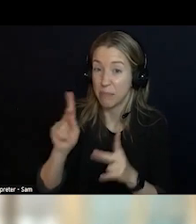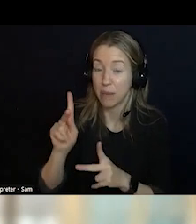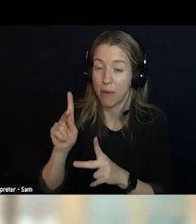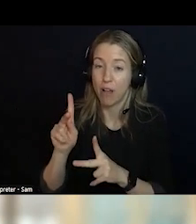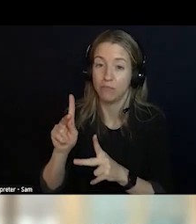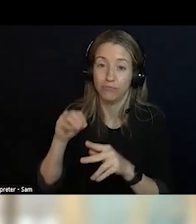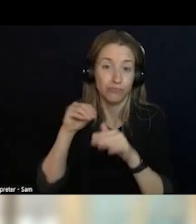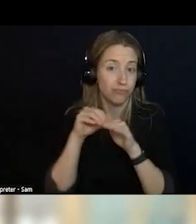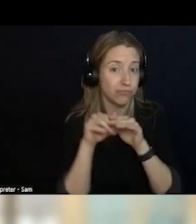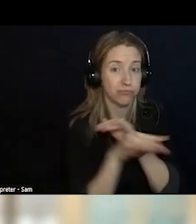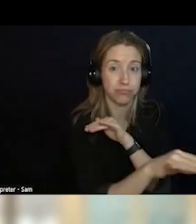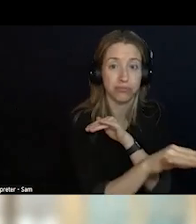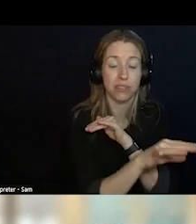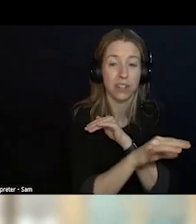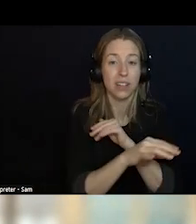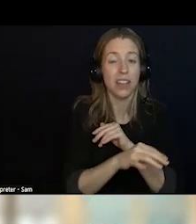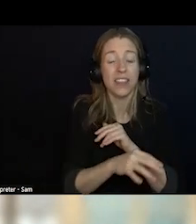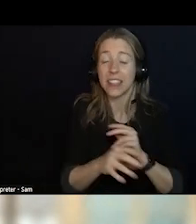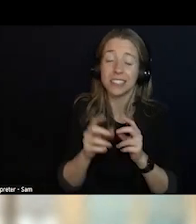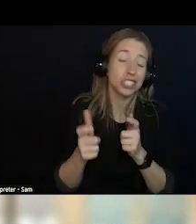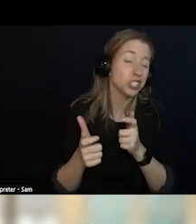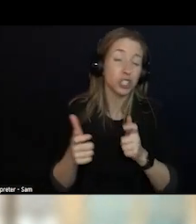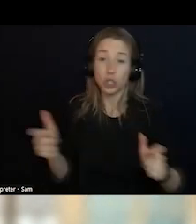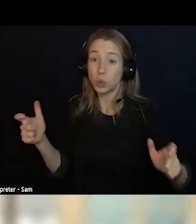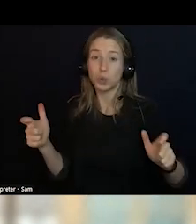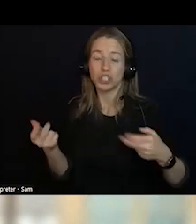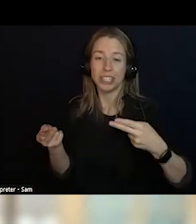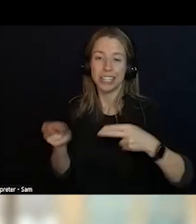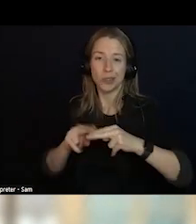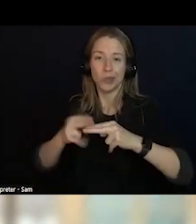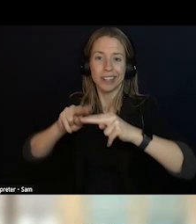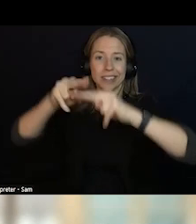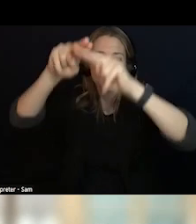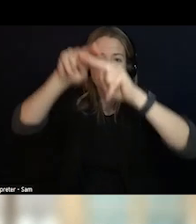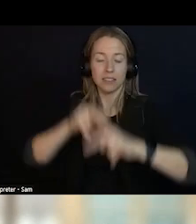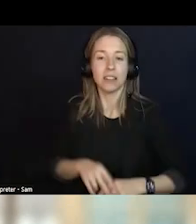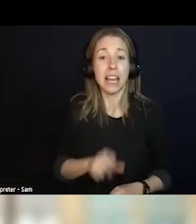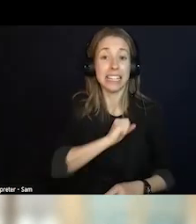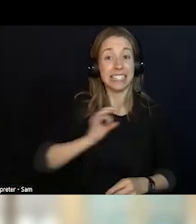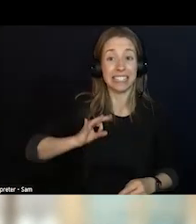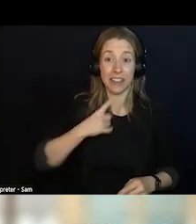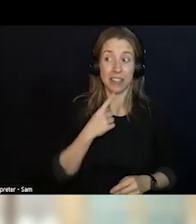UP. IT FEELS LIKE THEY HAVE BEEN DRINKING FROM A FIRE HOUSE BECAUSE THEY HAVE.